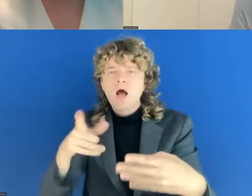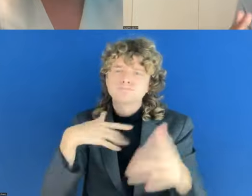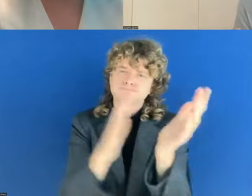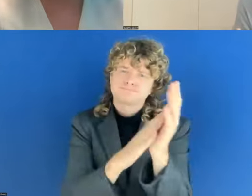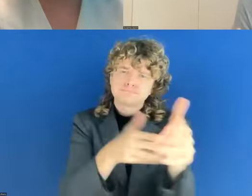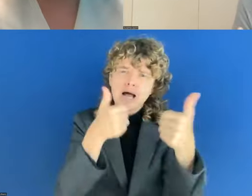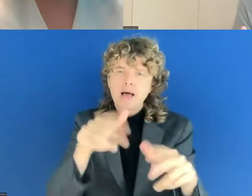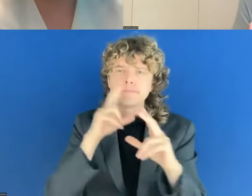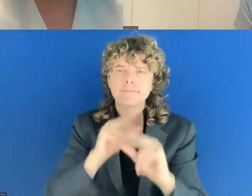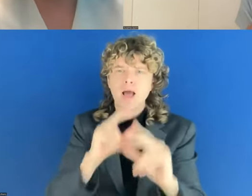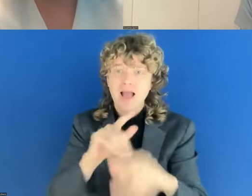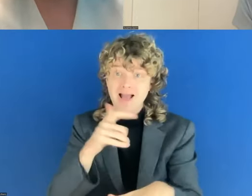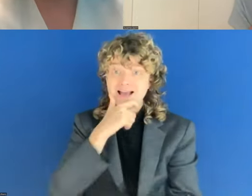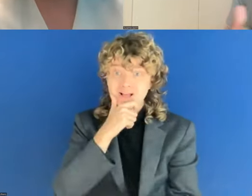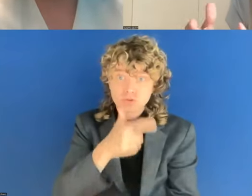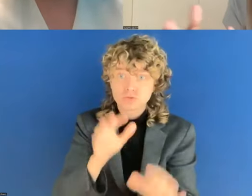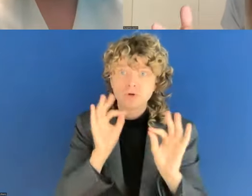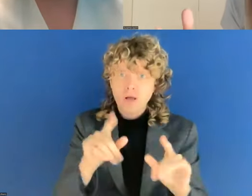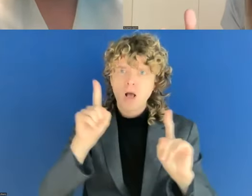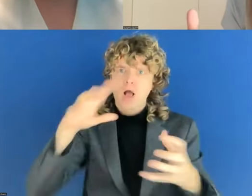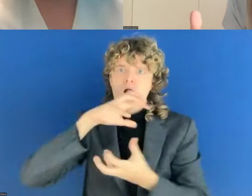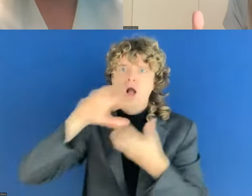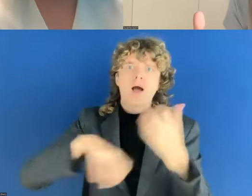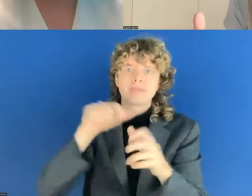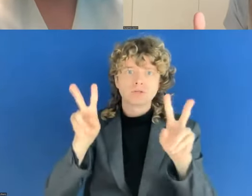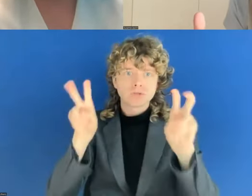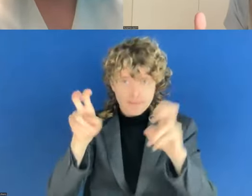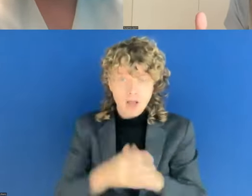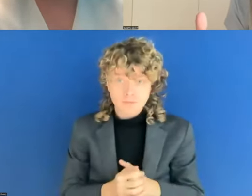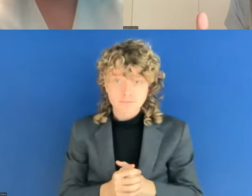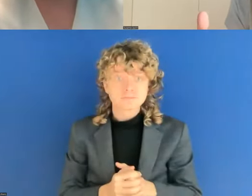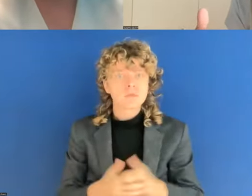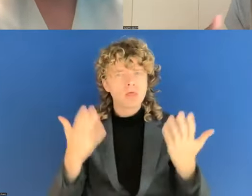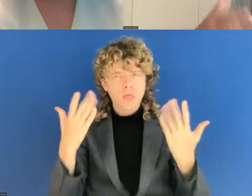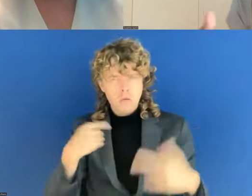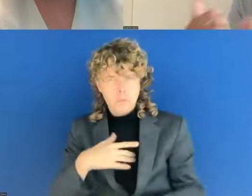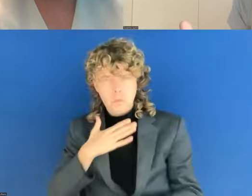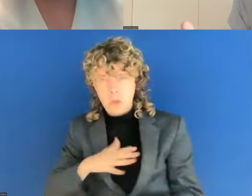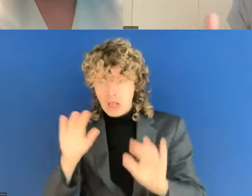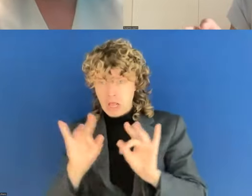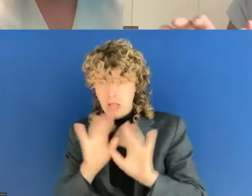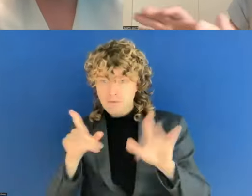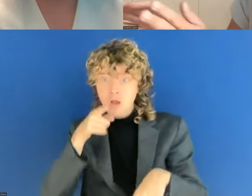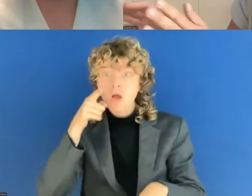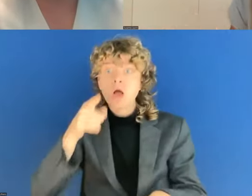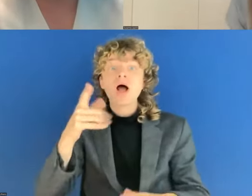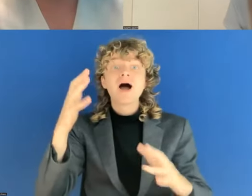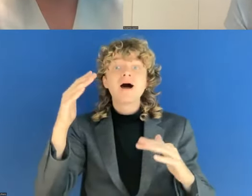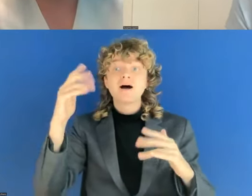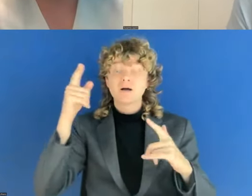much. Did I understand you correctly that you will move the bar for fully compliant so that when people start being compliant, you will move it? So that's Well, maybe, yes.